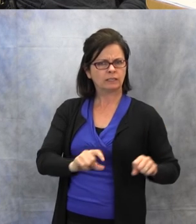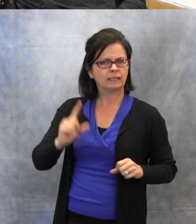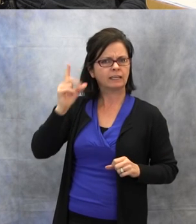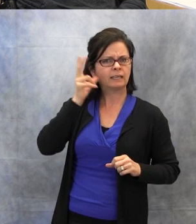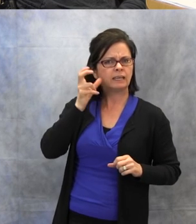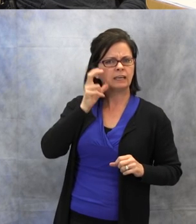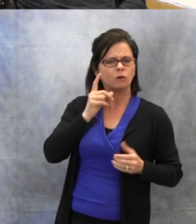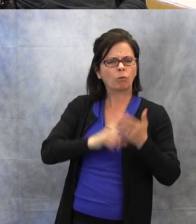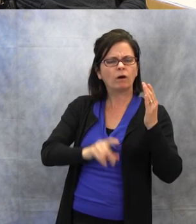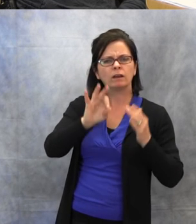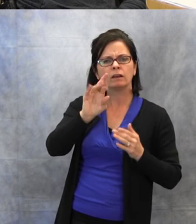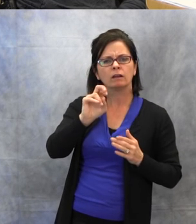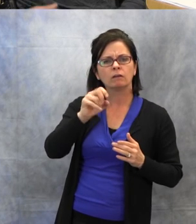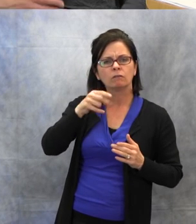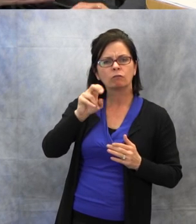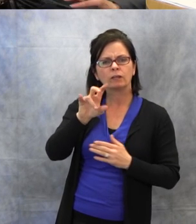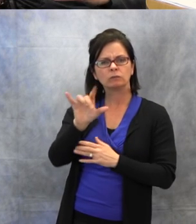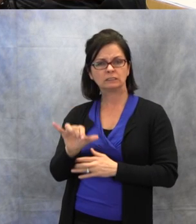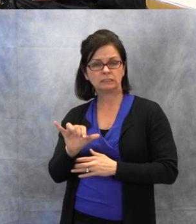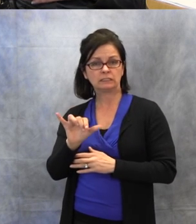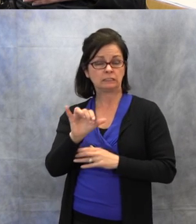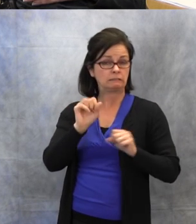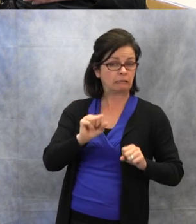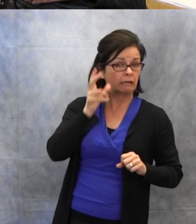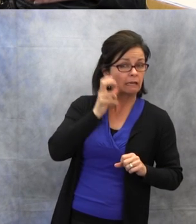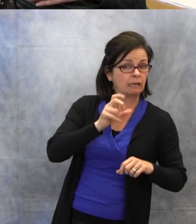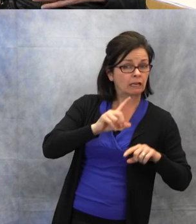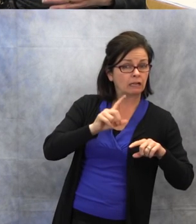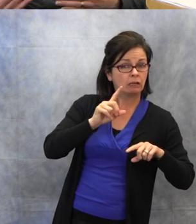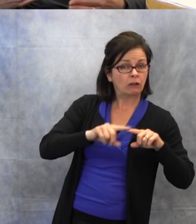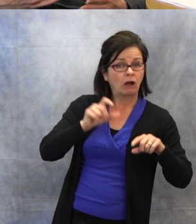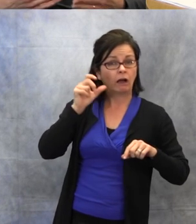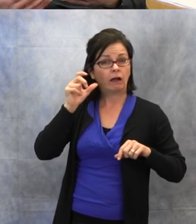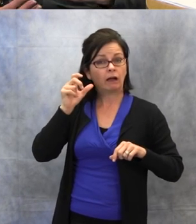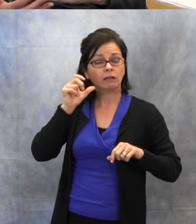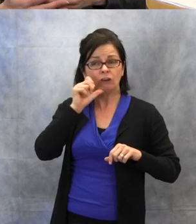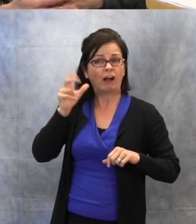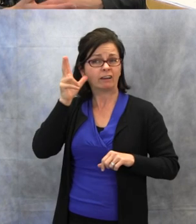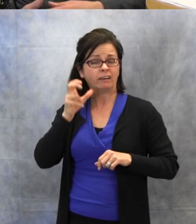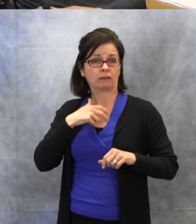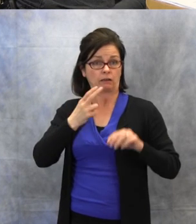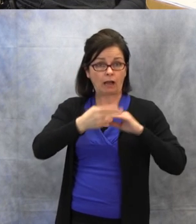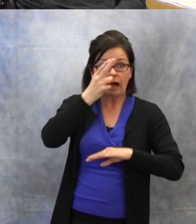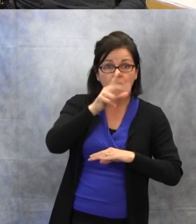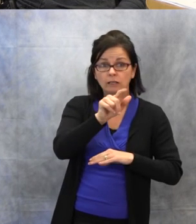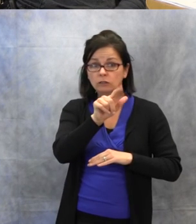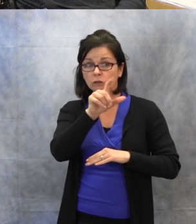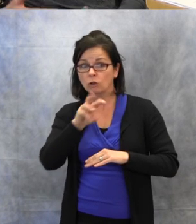Can they hear the low frequencies, but not the high frequencies? What does that look like on that audiogram?